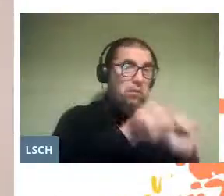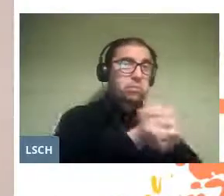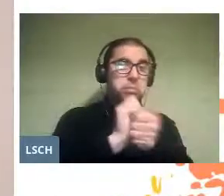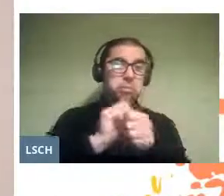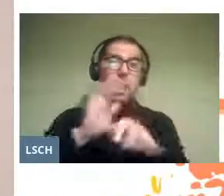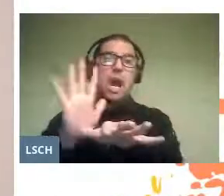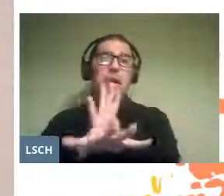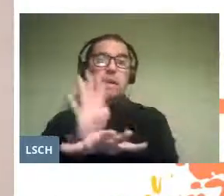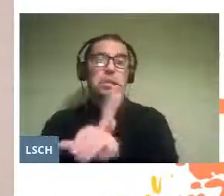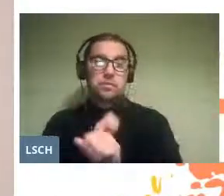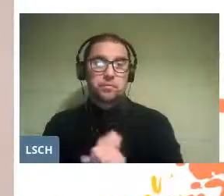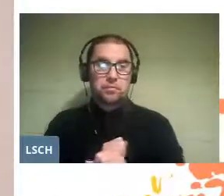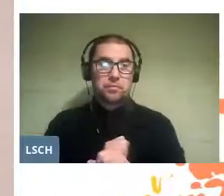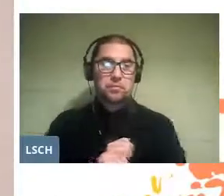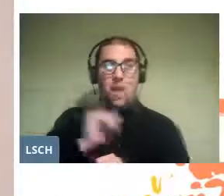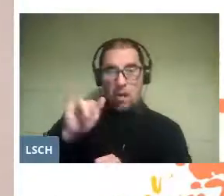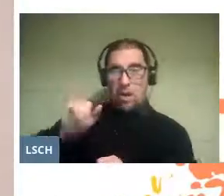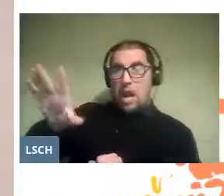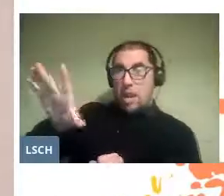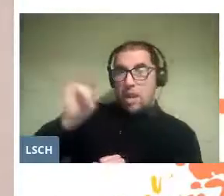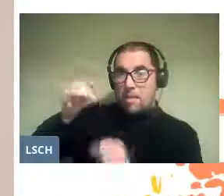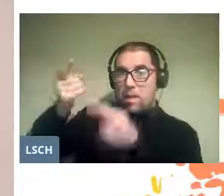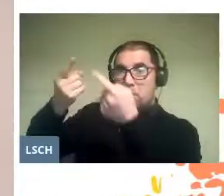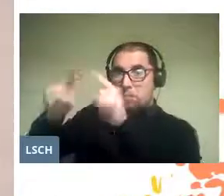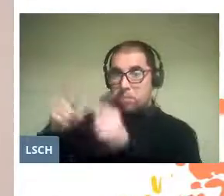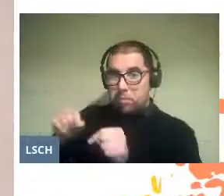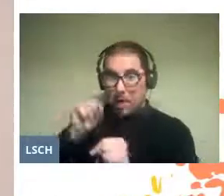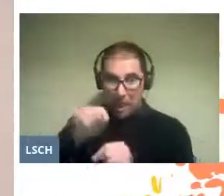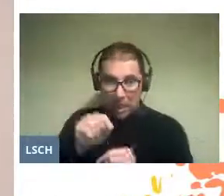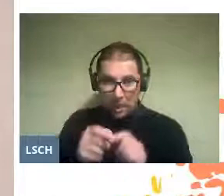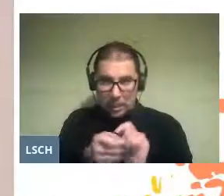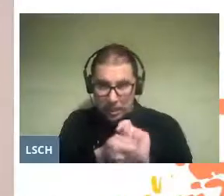We will call a composer who with a lot of talent and understanding